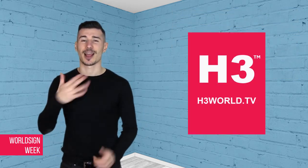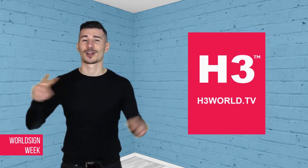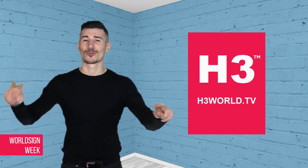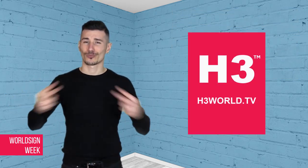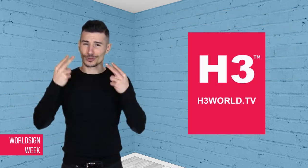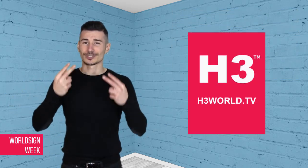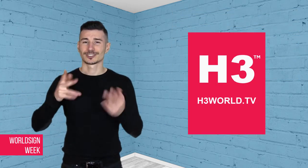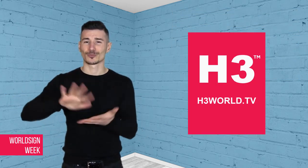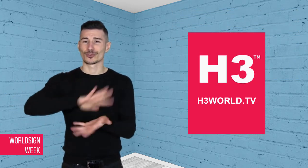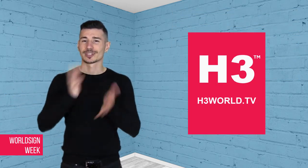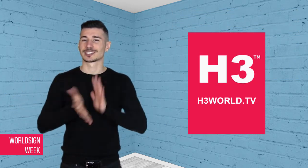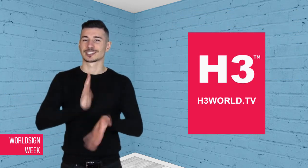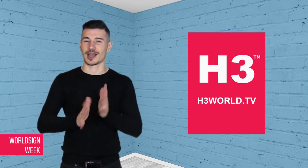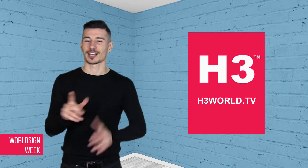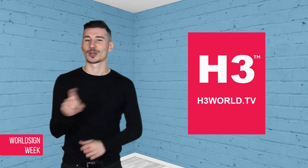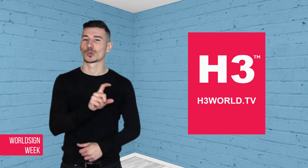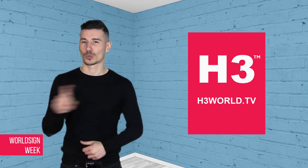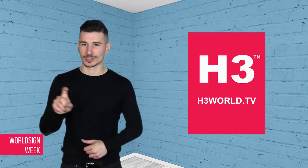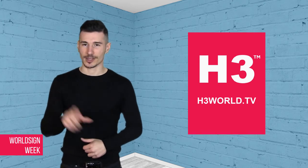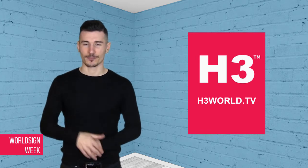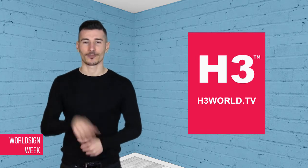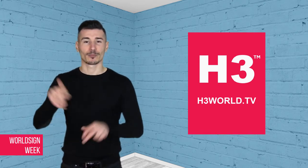Thank you for watching WorldSign Week,